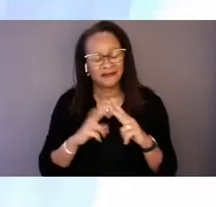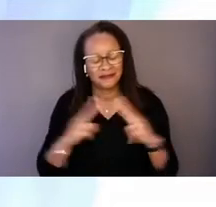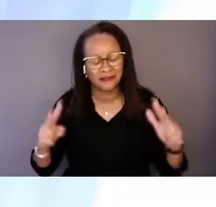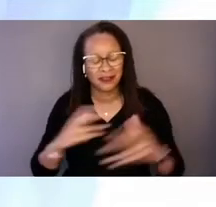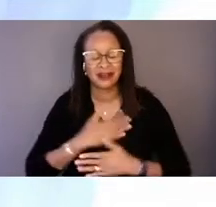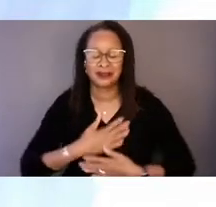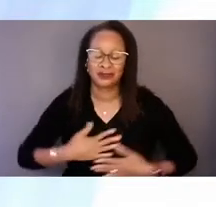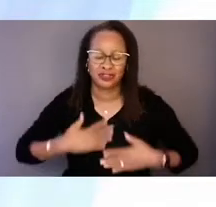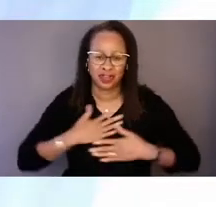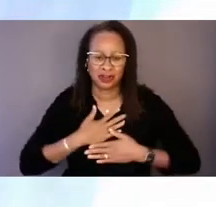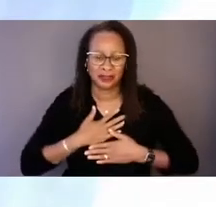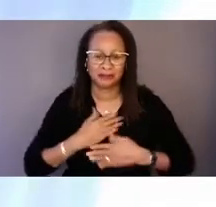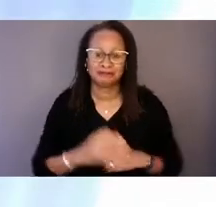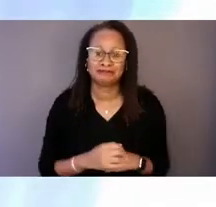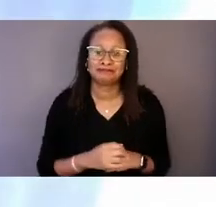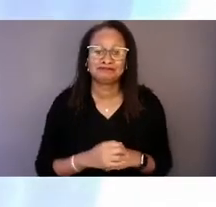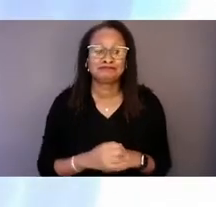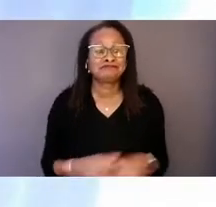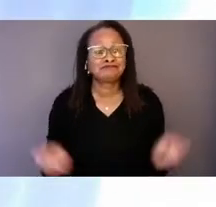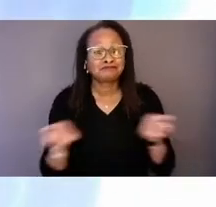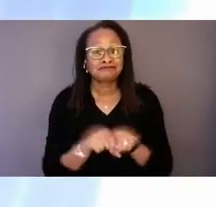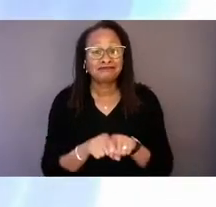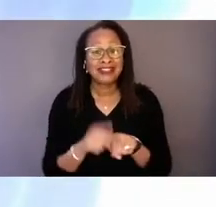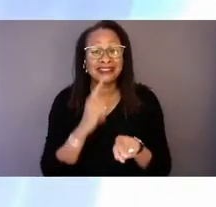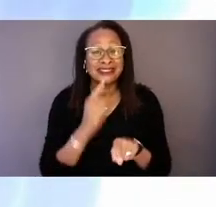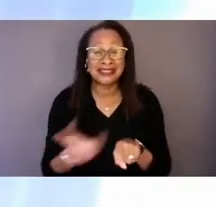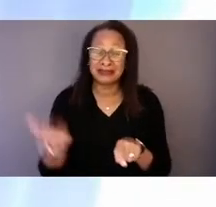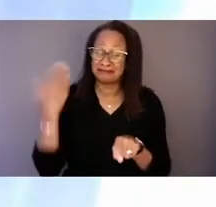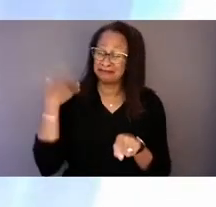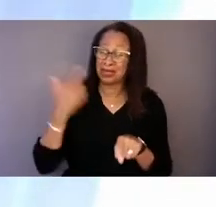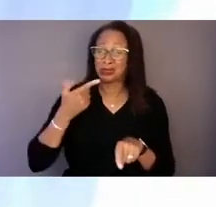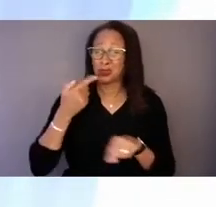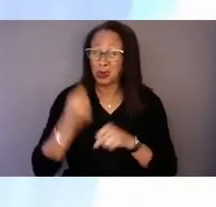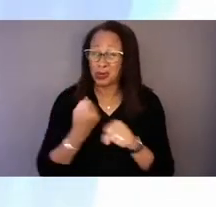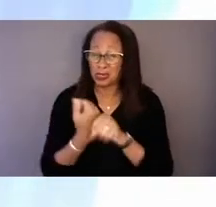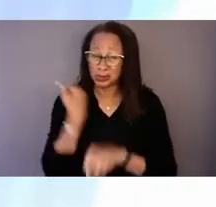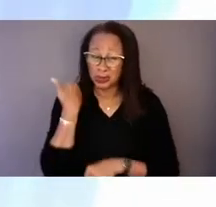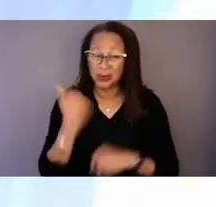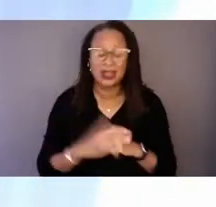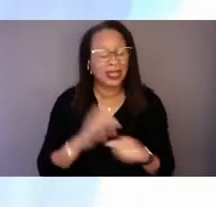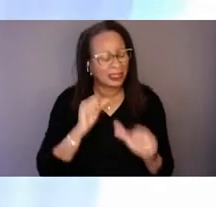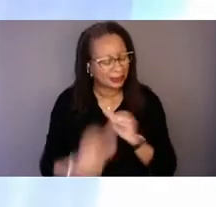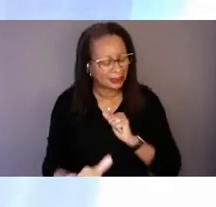As I said 21 years ago, and I'm still saying it today,